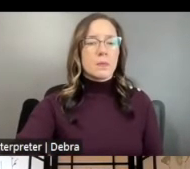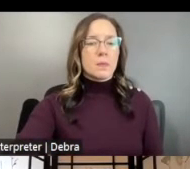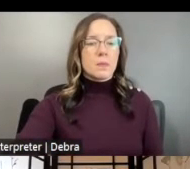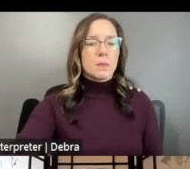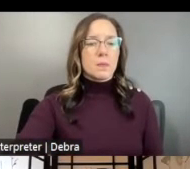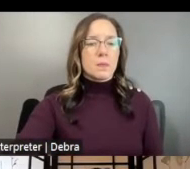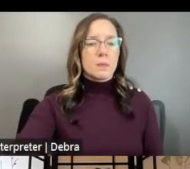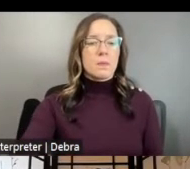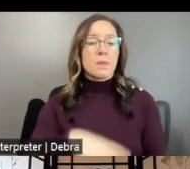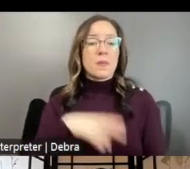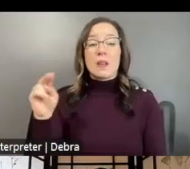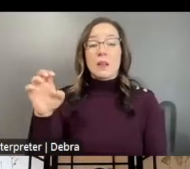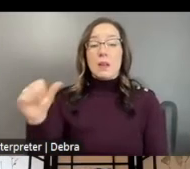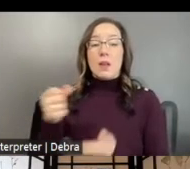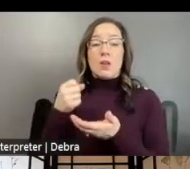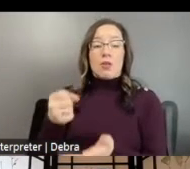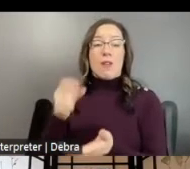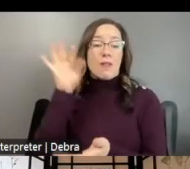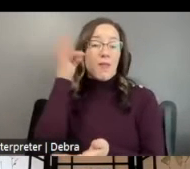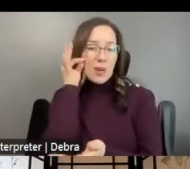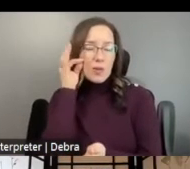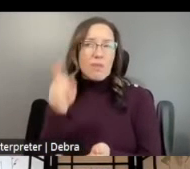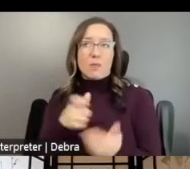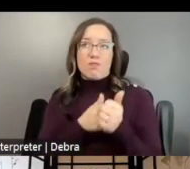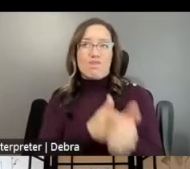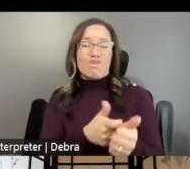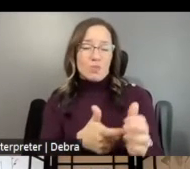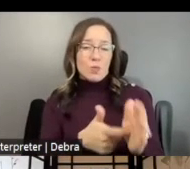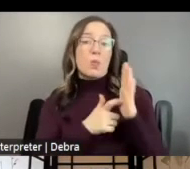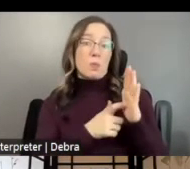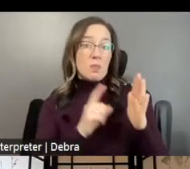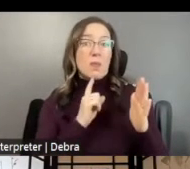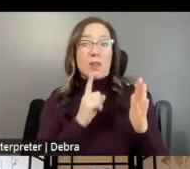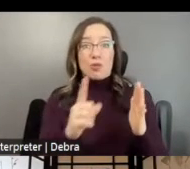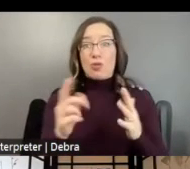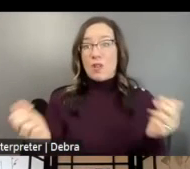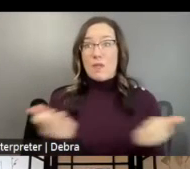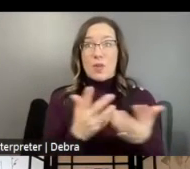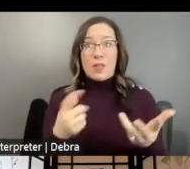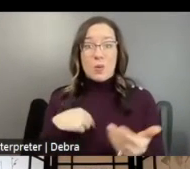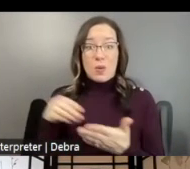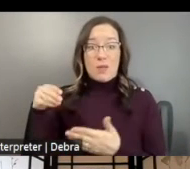FEDERAL AND COME WITH COMPLIANCE REQUIREMENTS TO ENSURE THAT EVERYTHING WE FUND ADERES TO FEDERAL